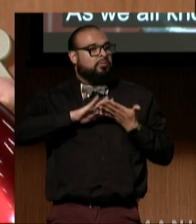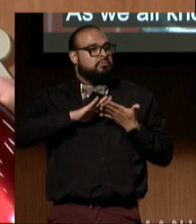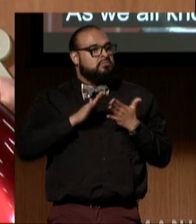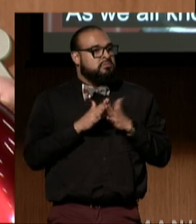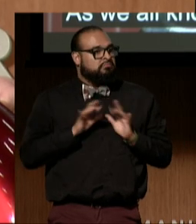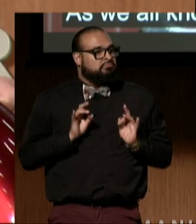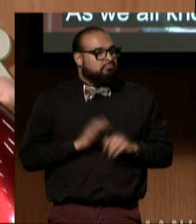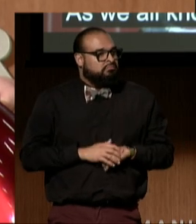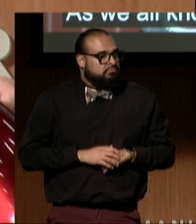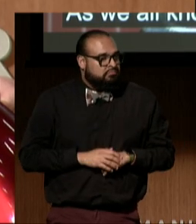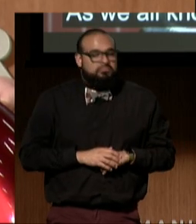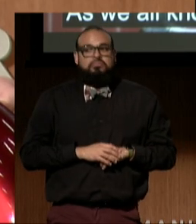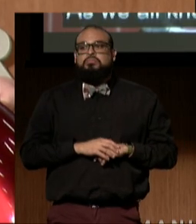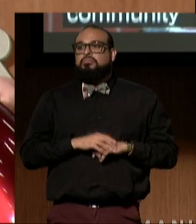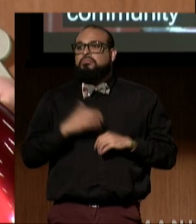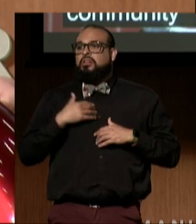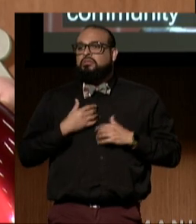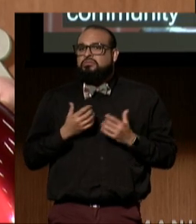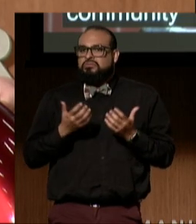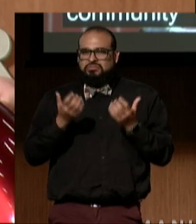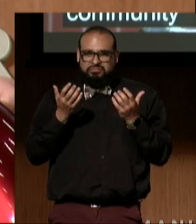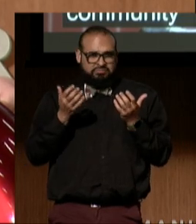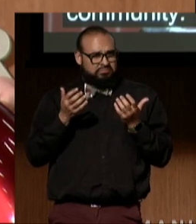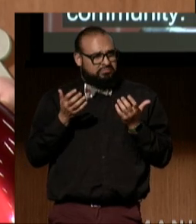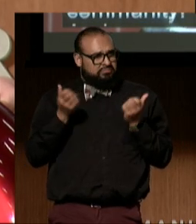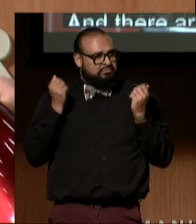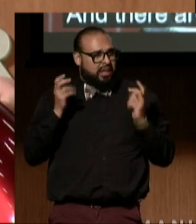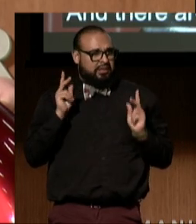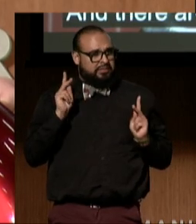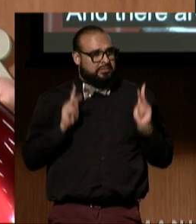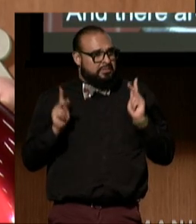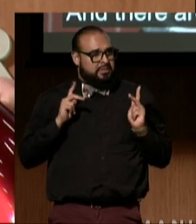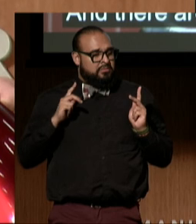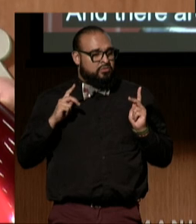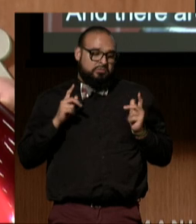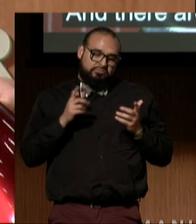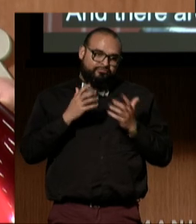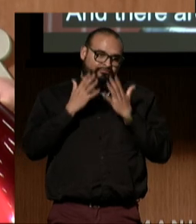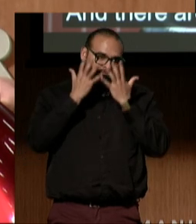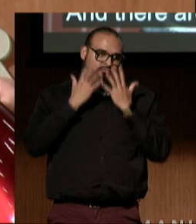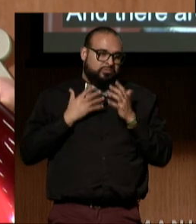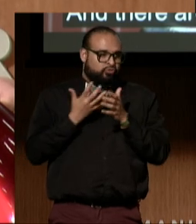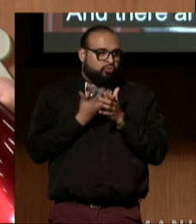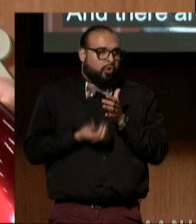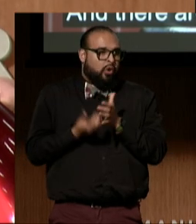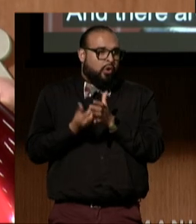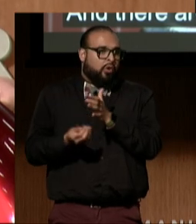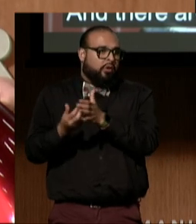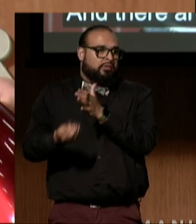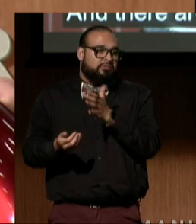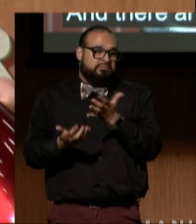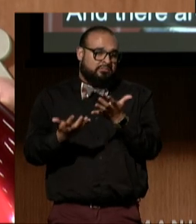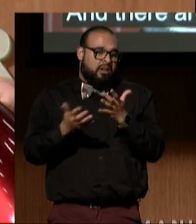and there are many people who we have lost, and there are too many to name.